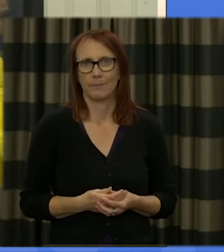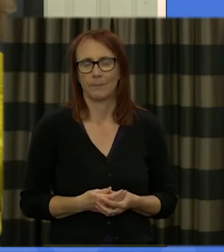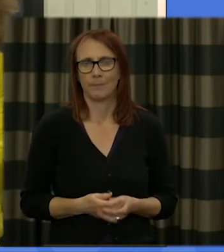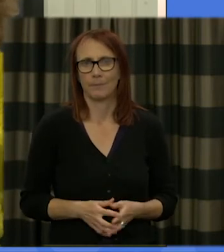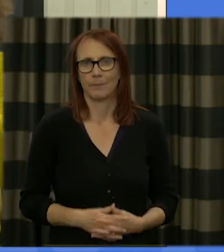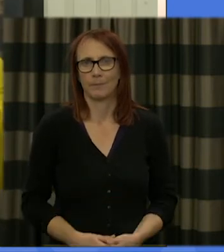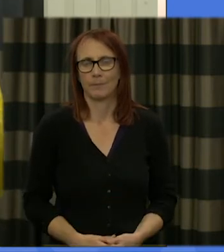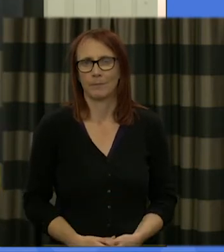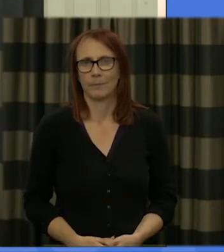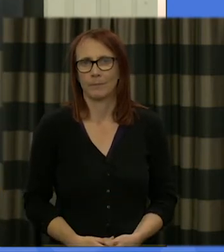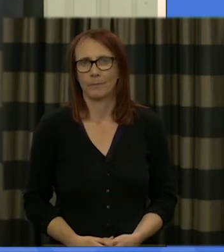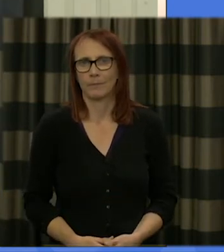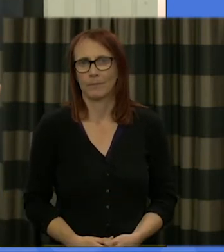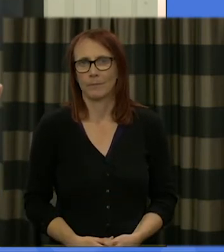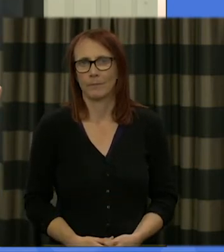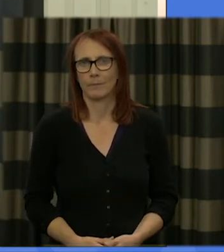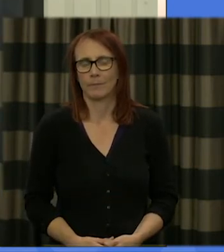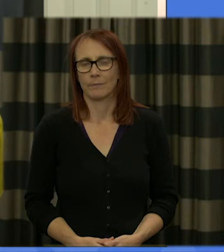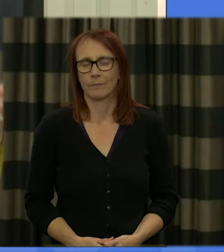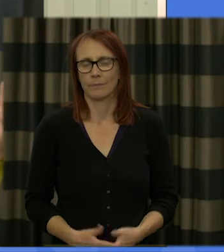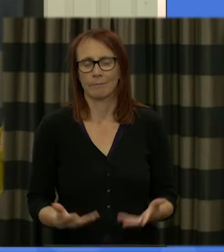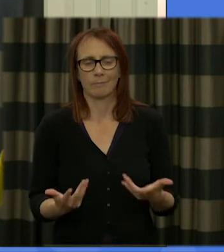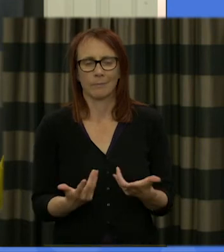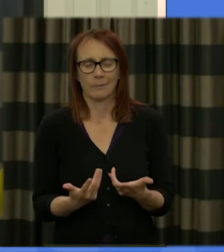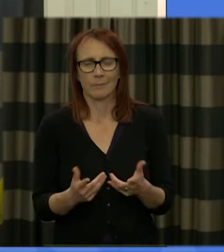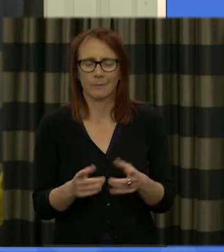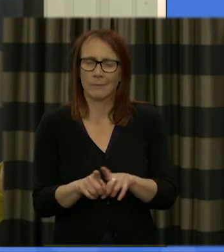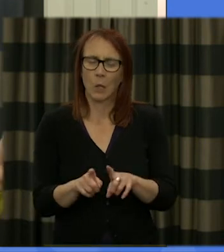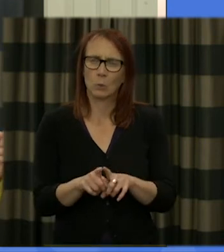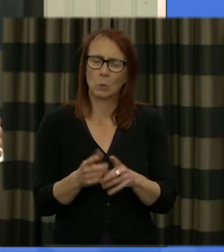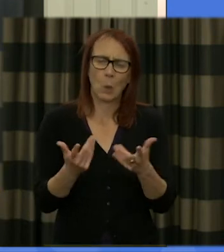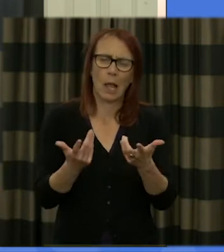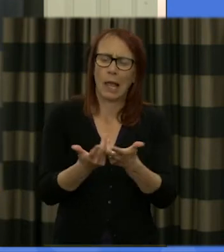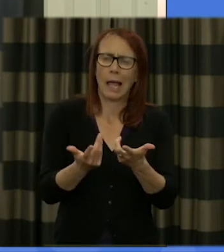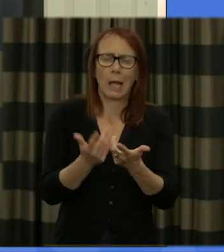and also thinking about how to govern the country well and unresponsible